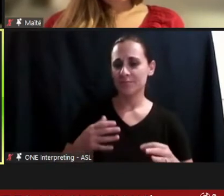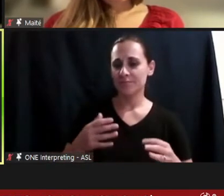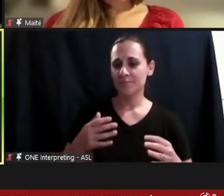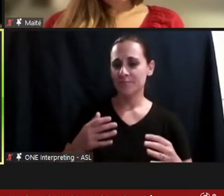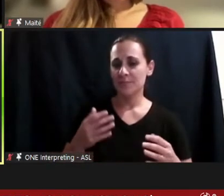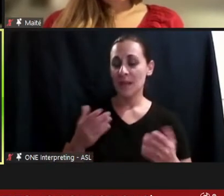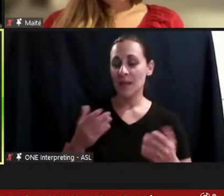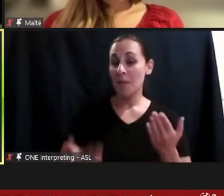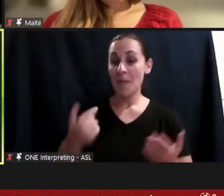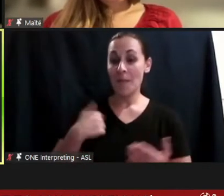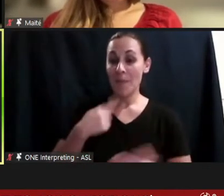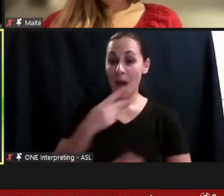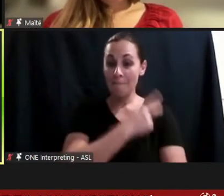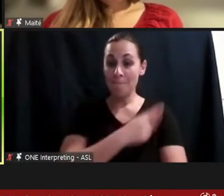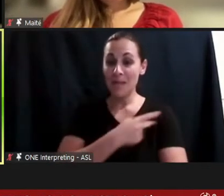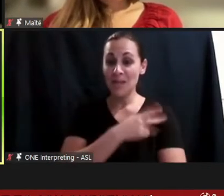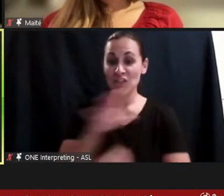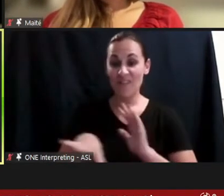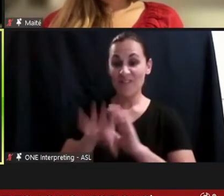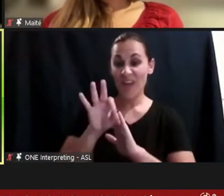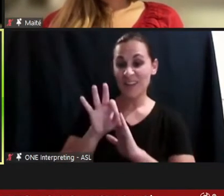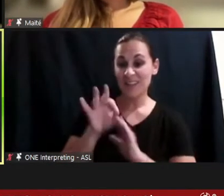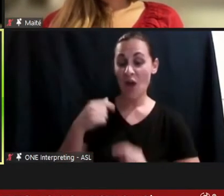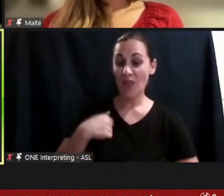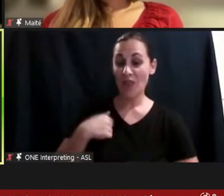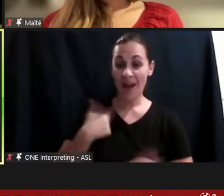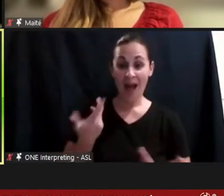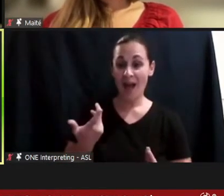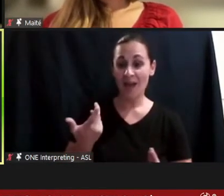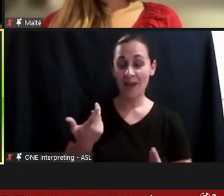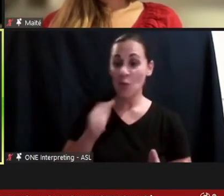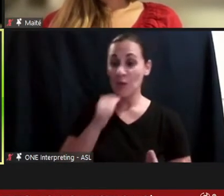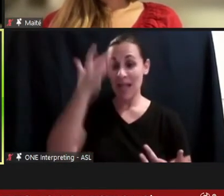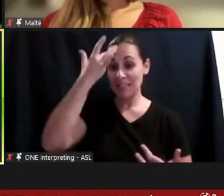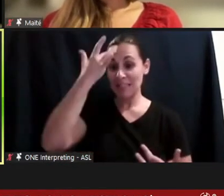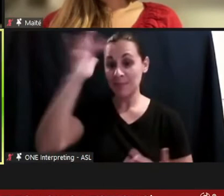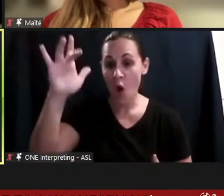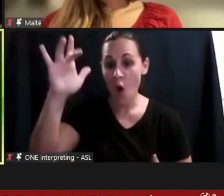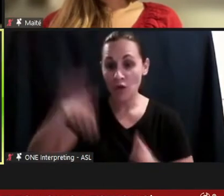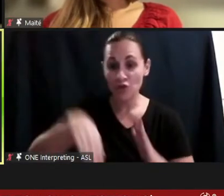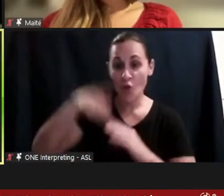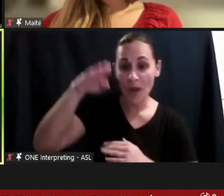out that the doctor he has rode the short bus eventually freak out? So writing for me has